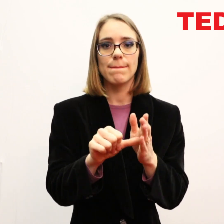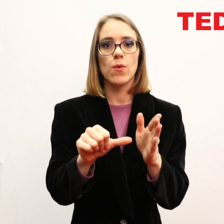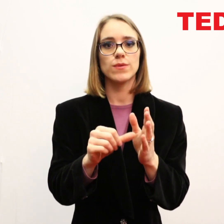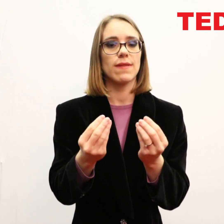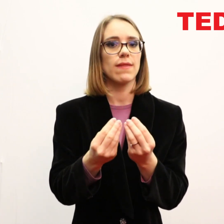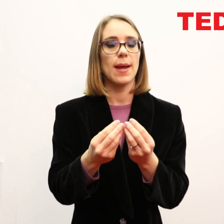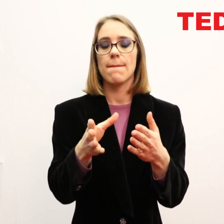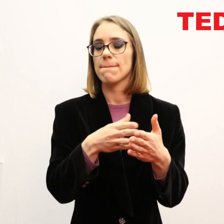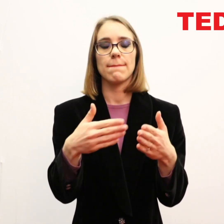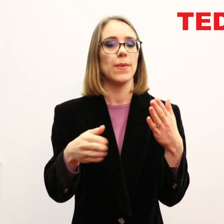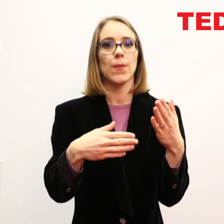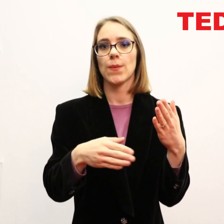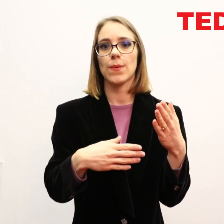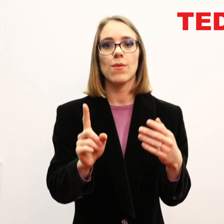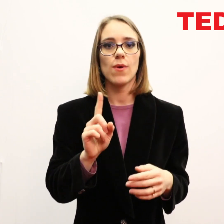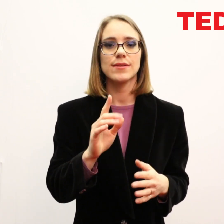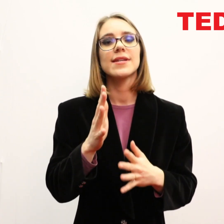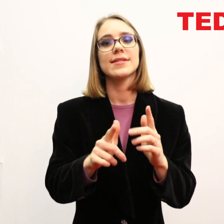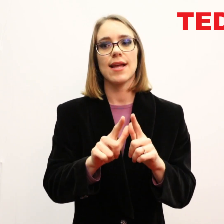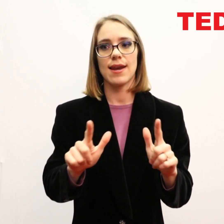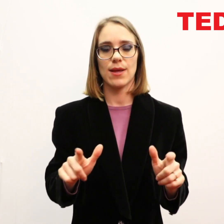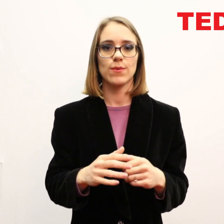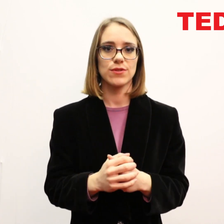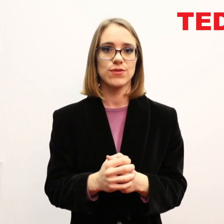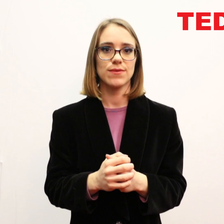there was one important thing missing: sign language.